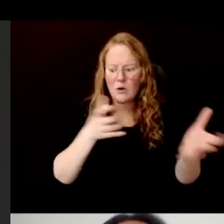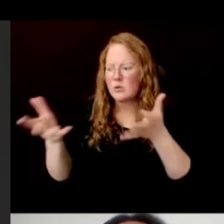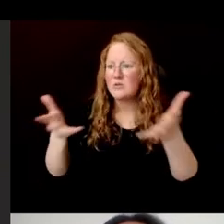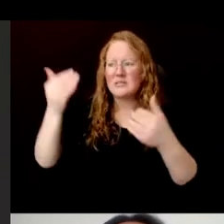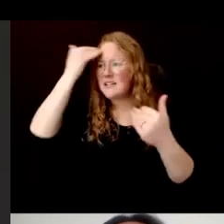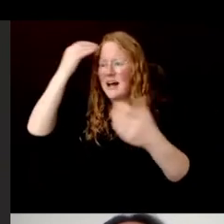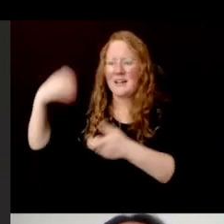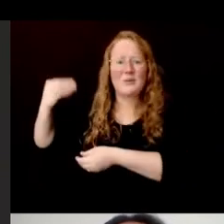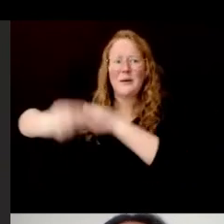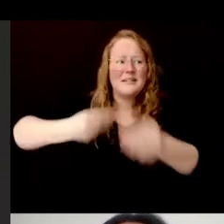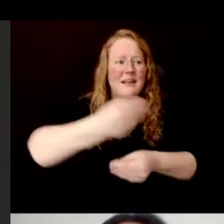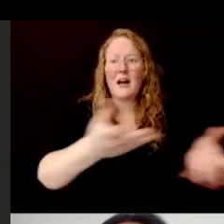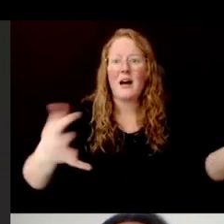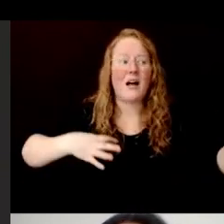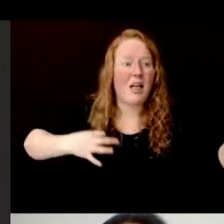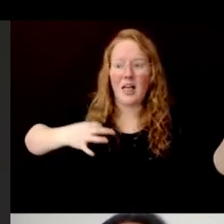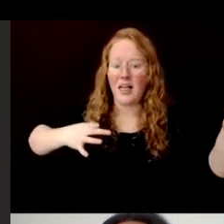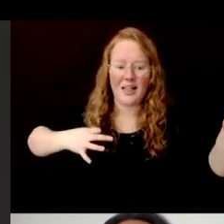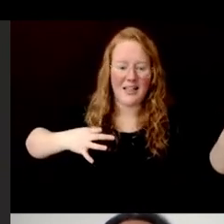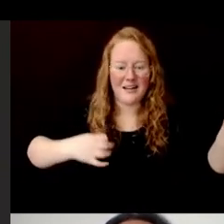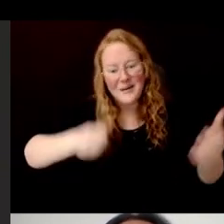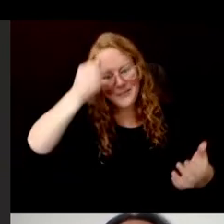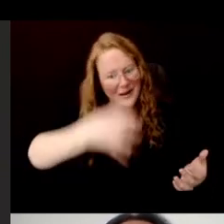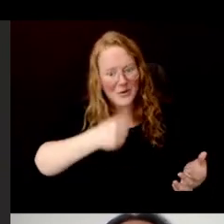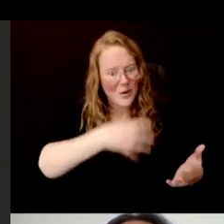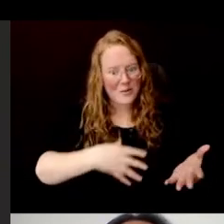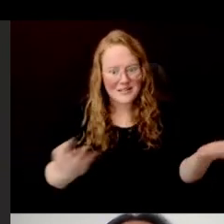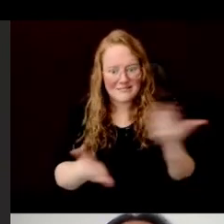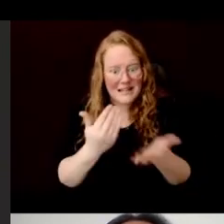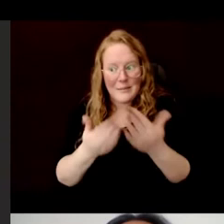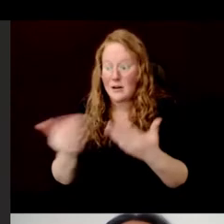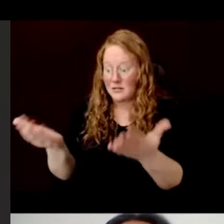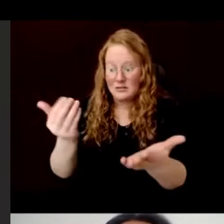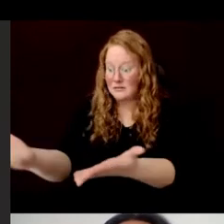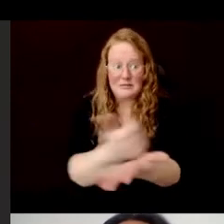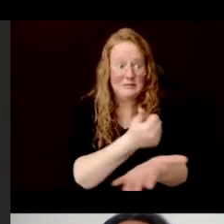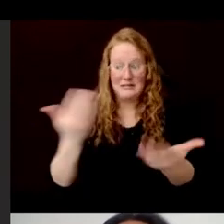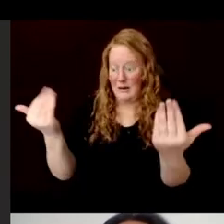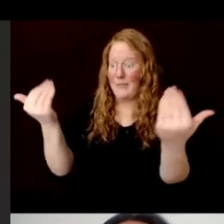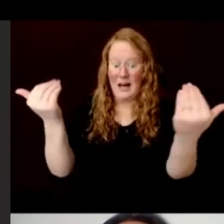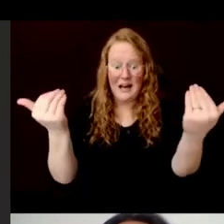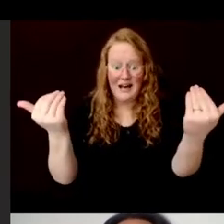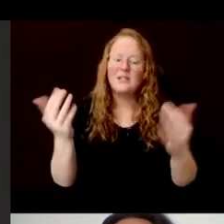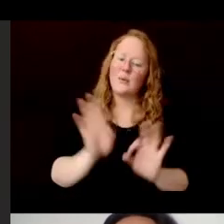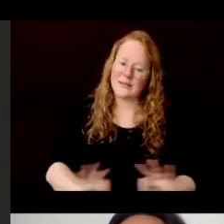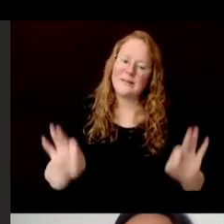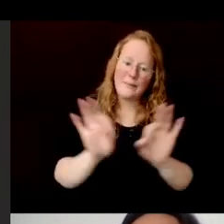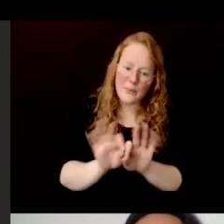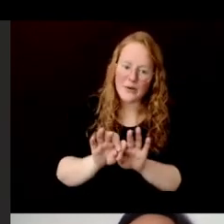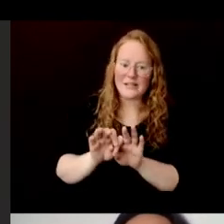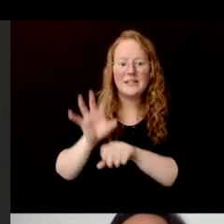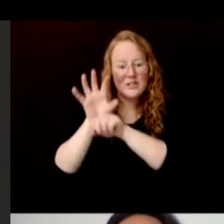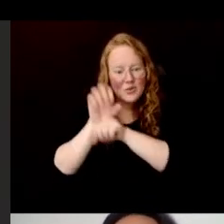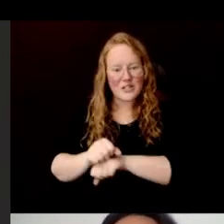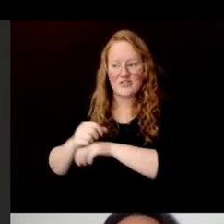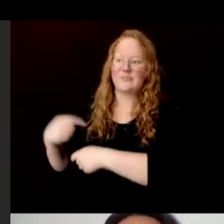And so man or woman, whoever you can get is important to carry on this legacy.